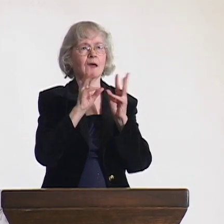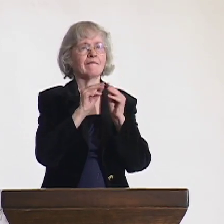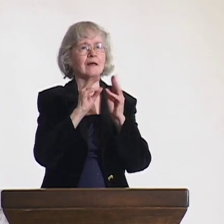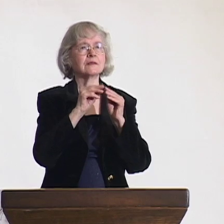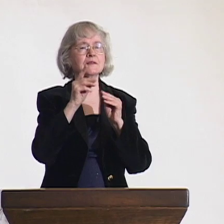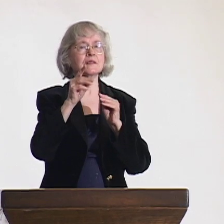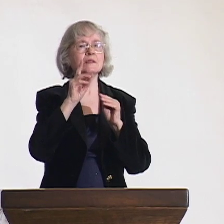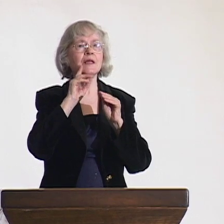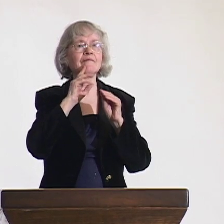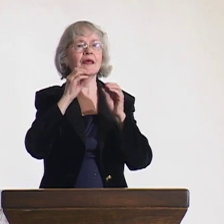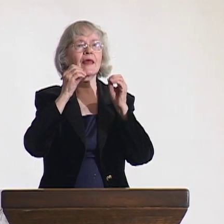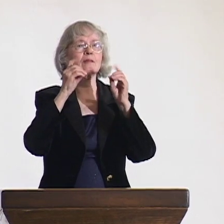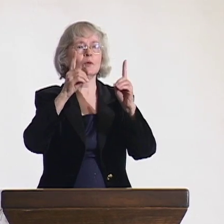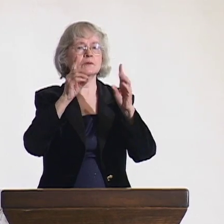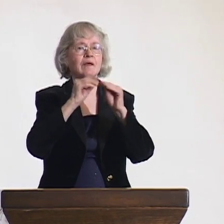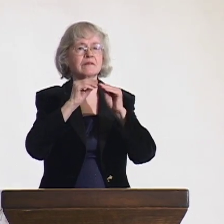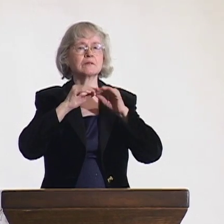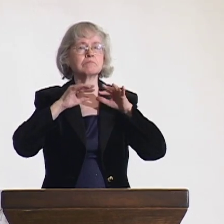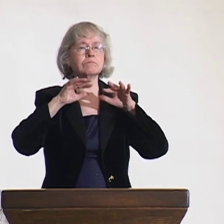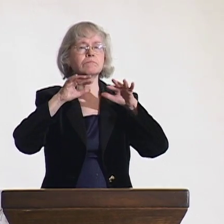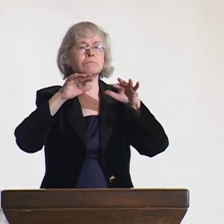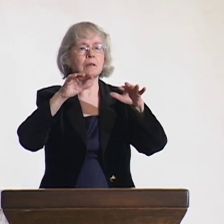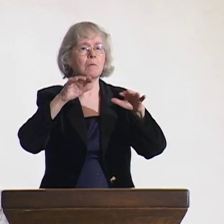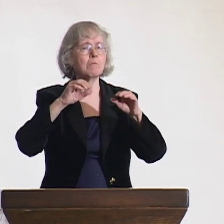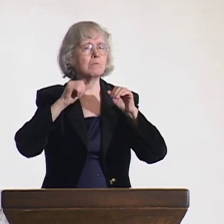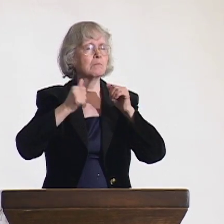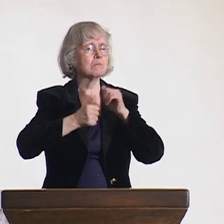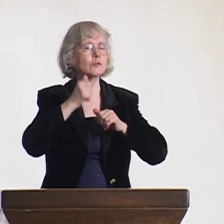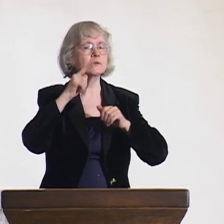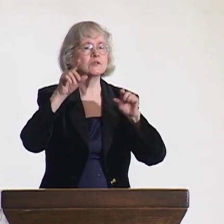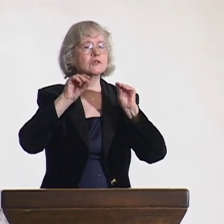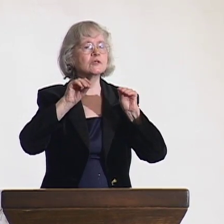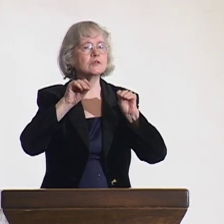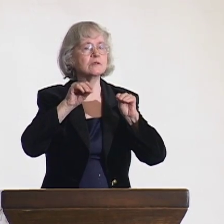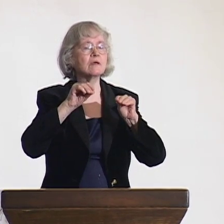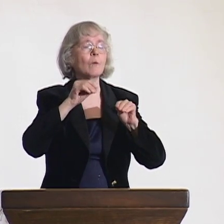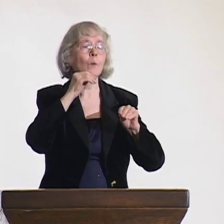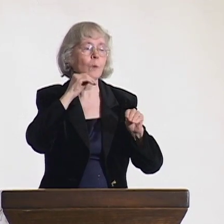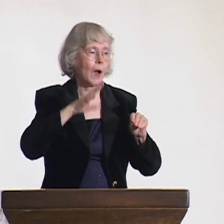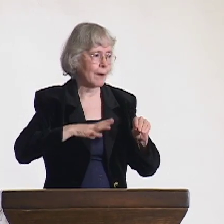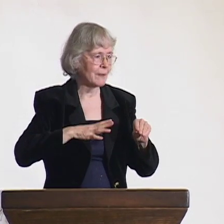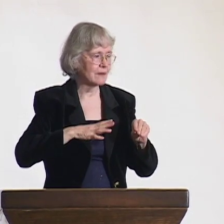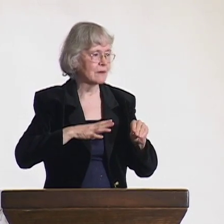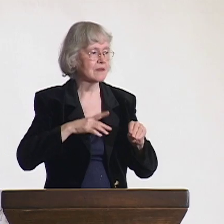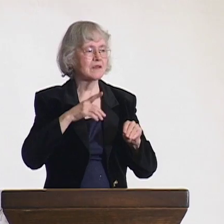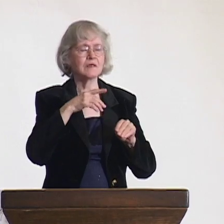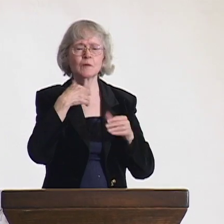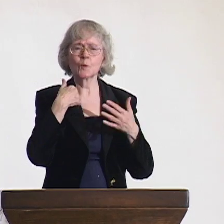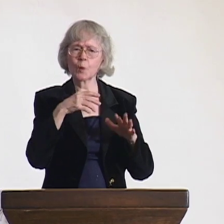There was a conference on deaf education. Most of the individuals present were women,